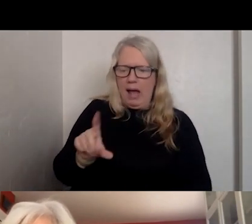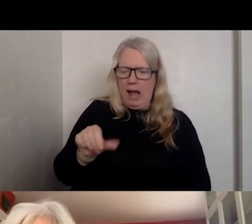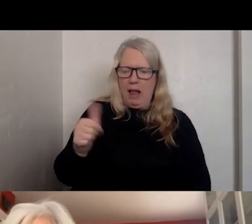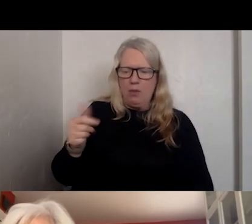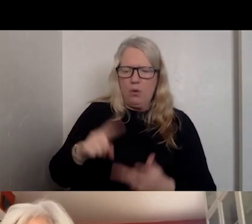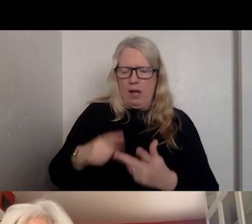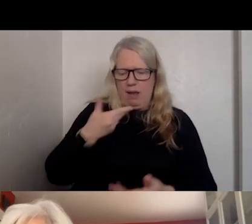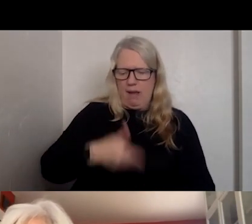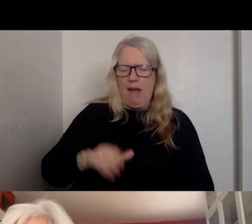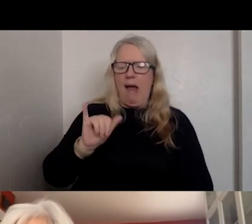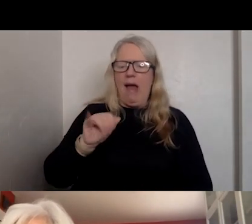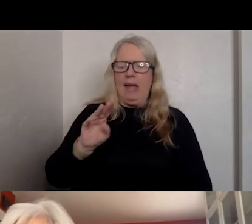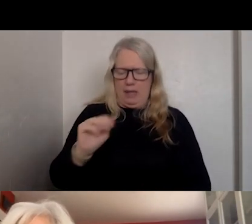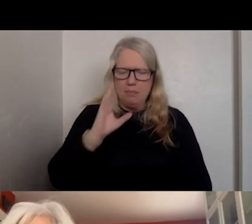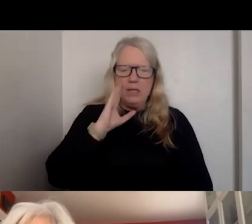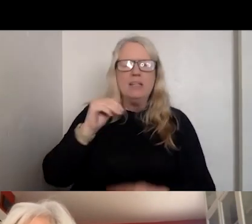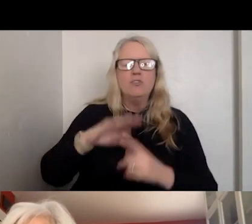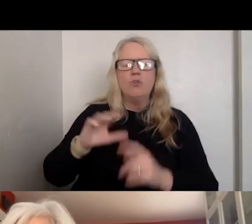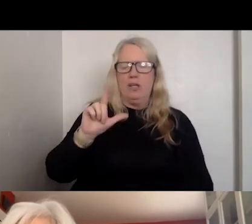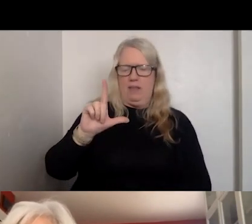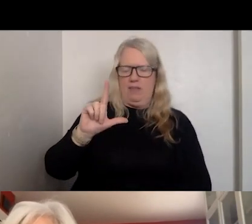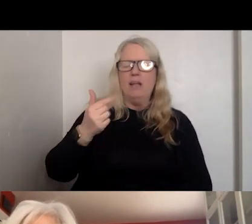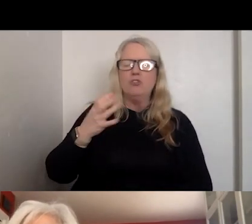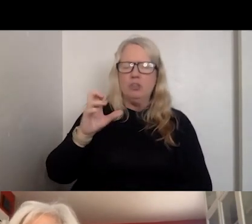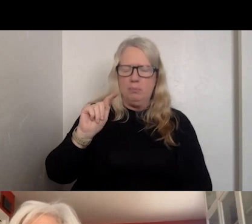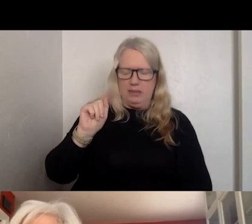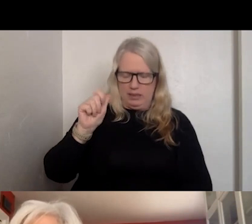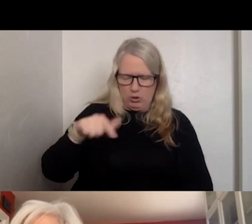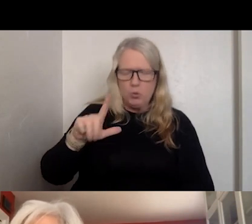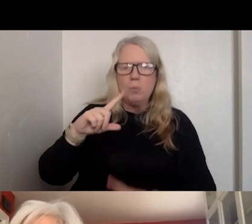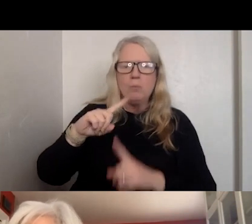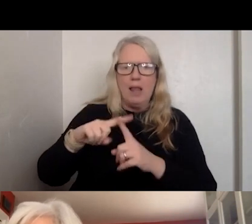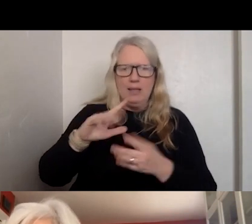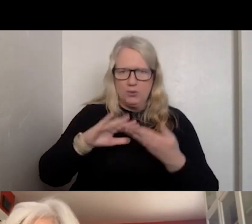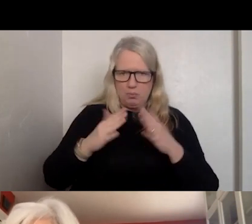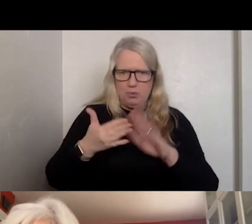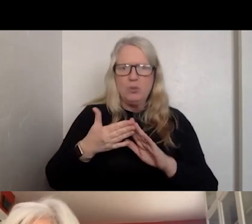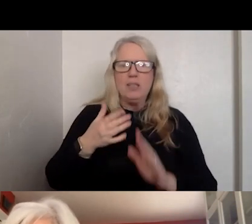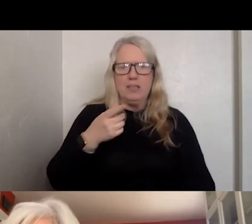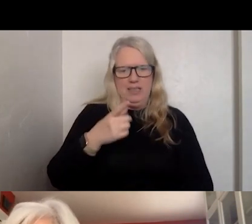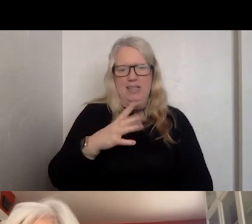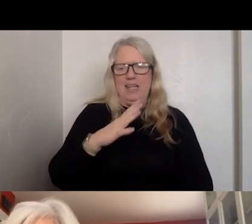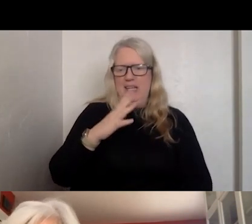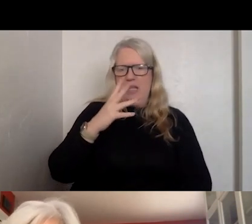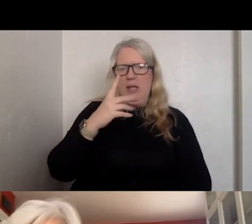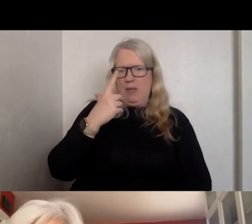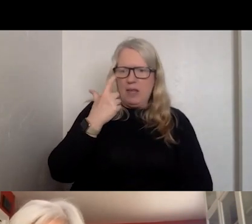VOICES OF LGBTQIA PLUS COMMUNITY WHO ARE THE RECIPIENTS OF SERVICES.